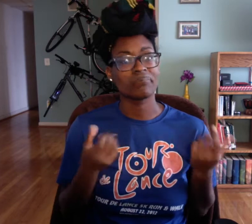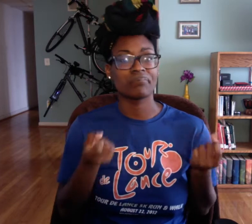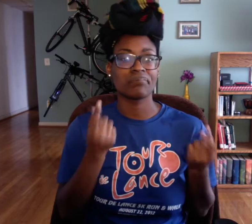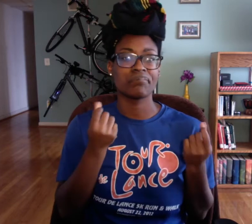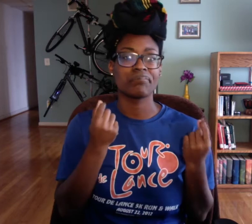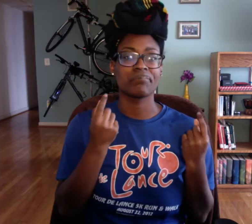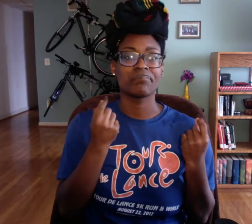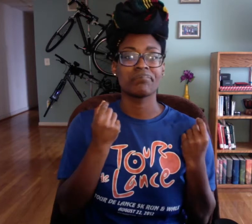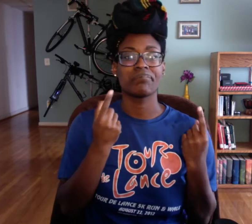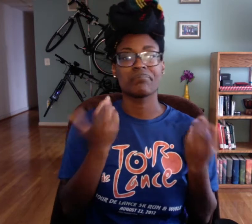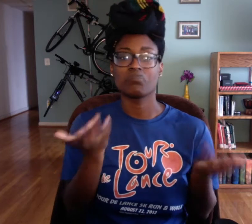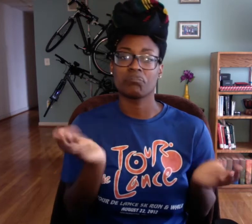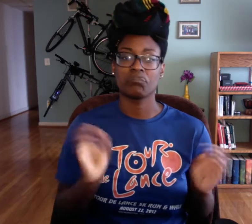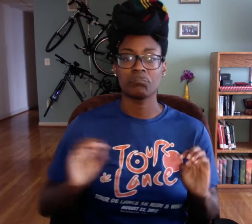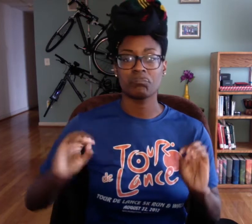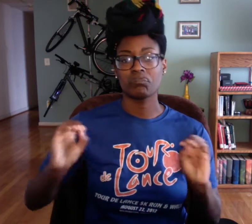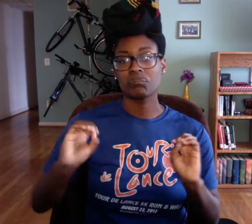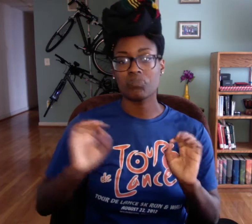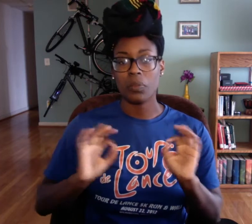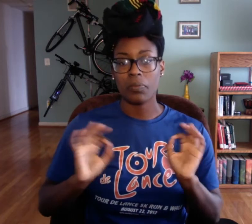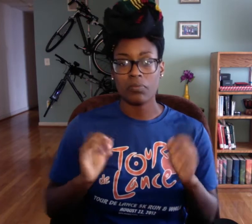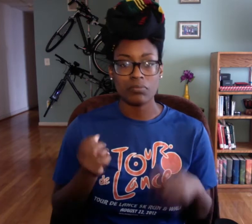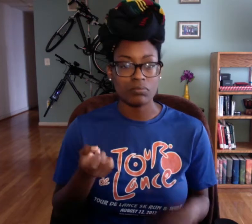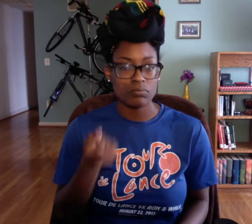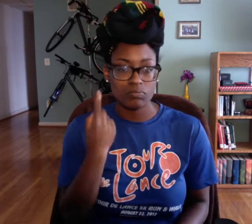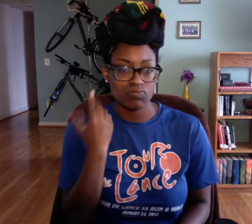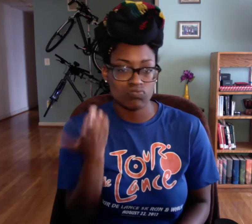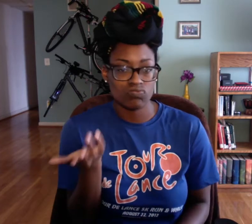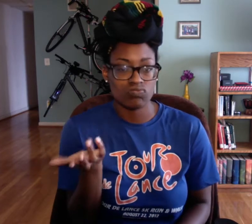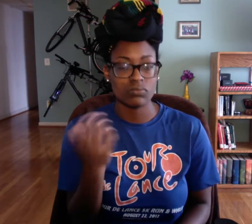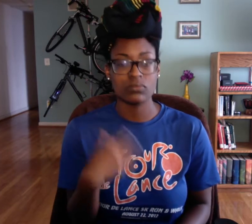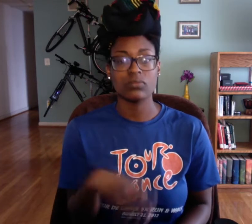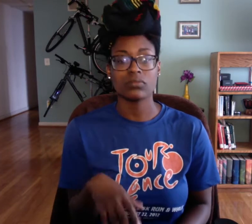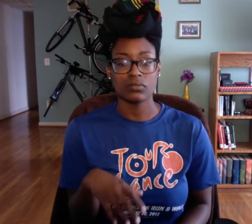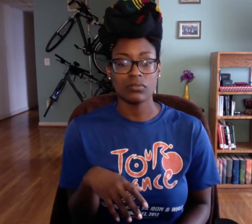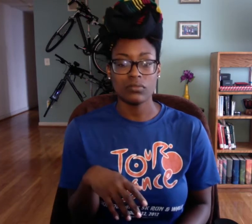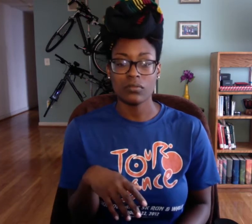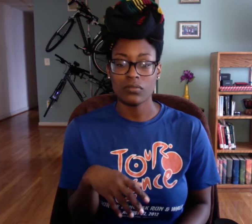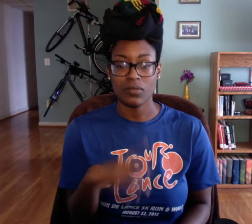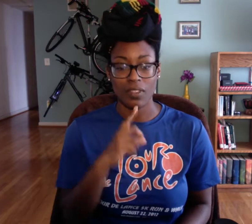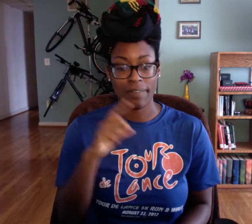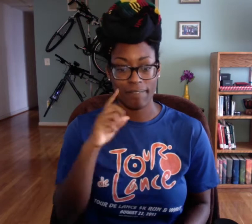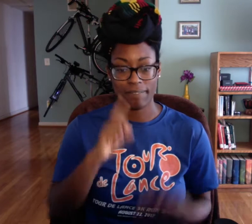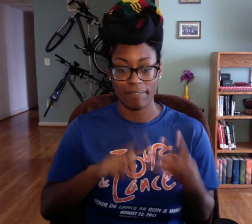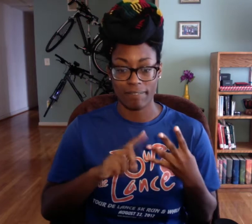But, the other ones, it's really not a big deal. I followed them perfectly.